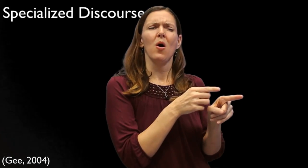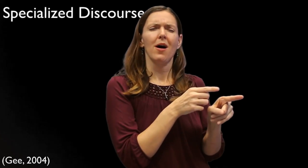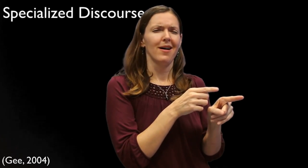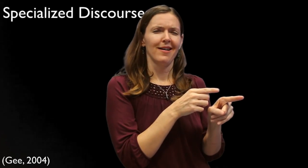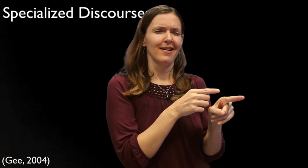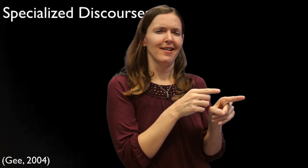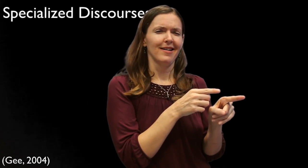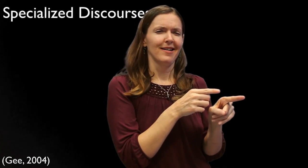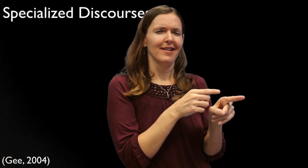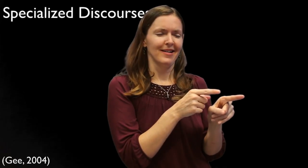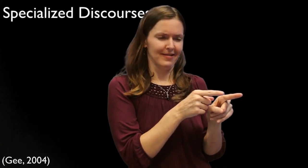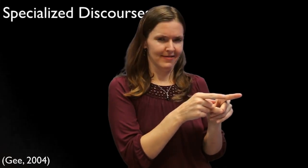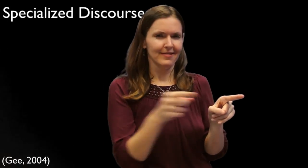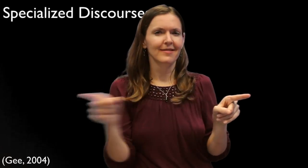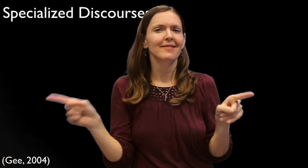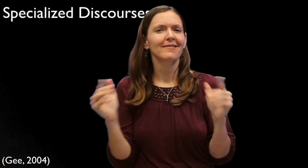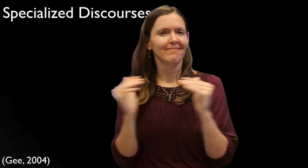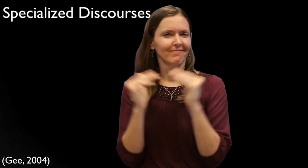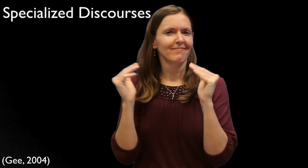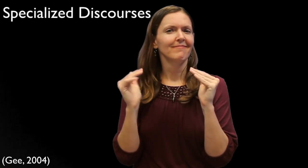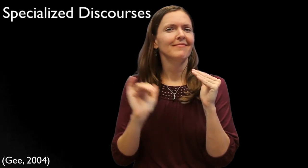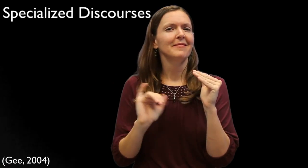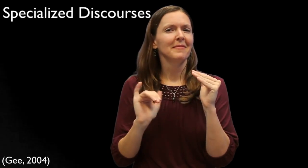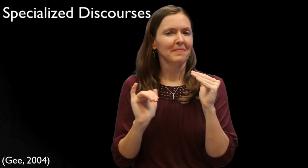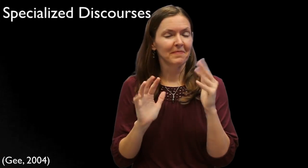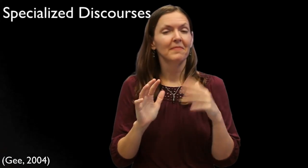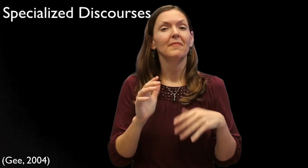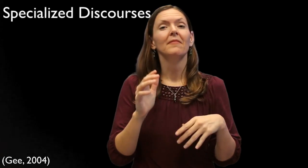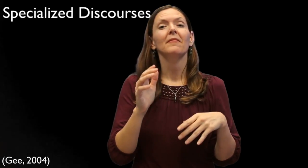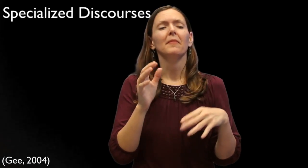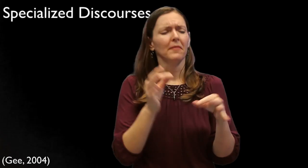discourses are equally important.